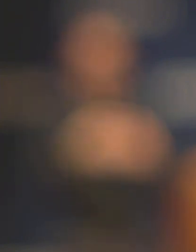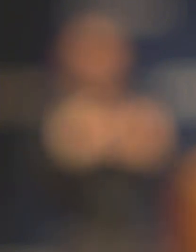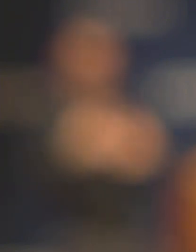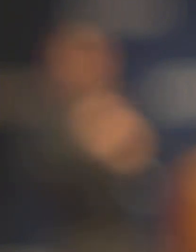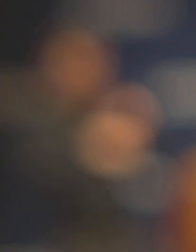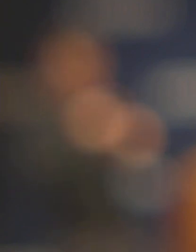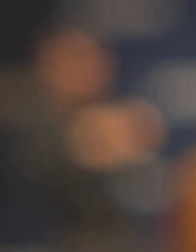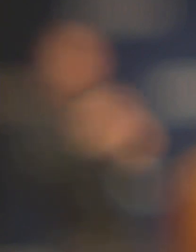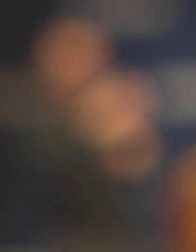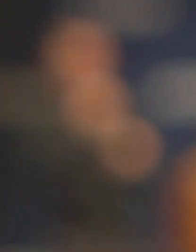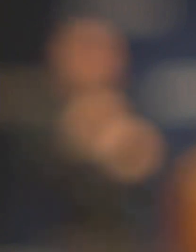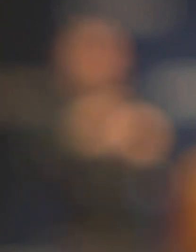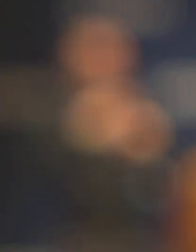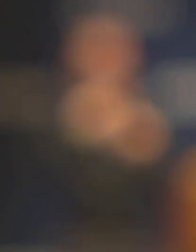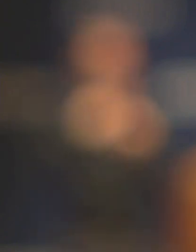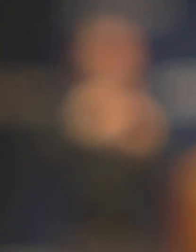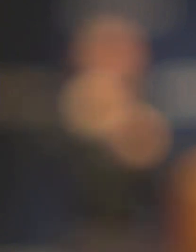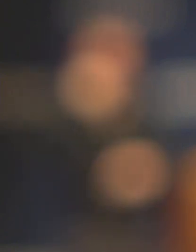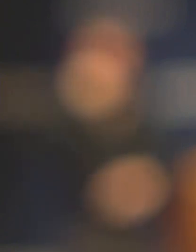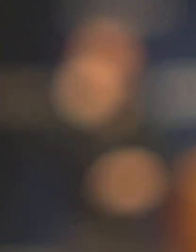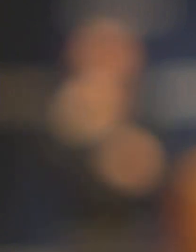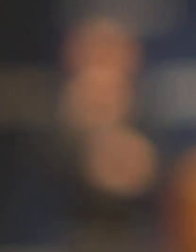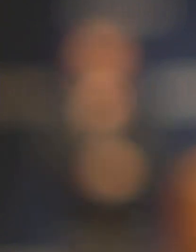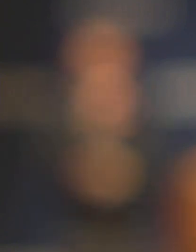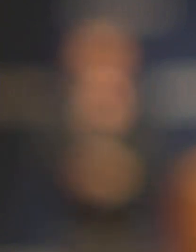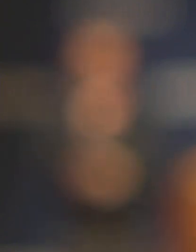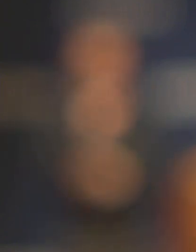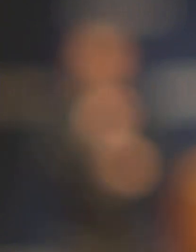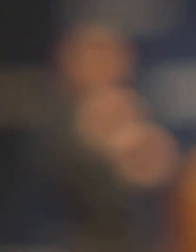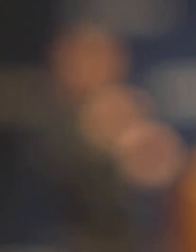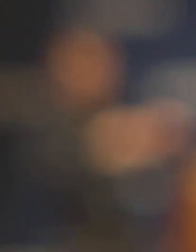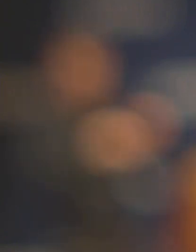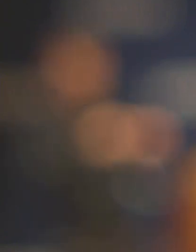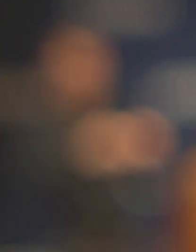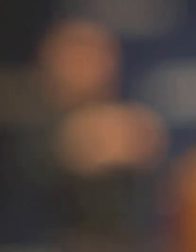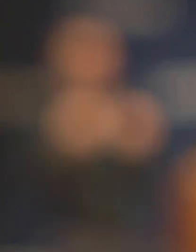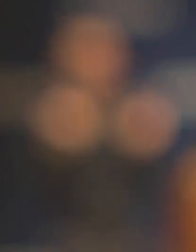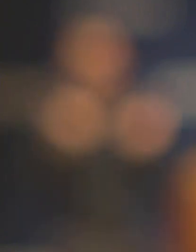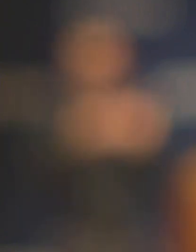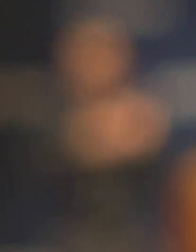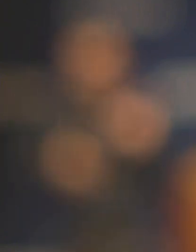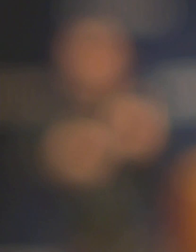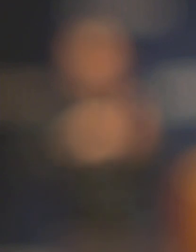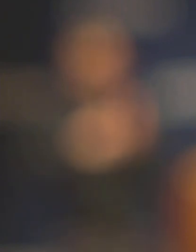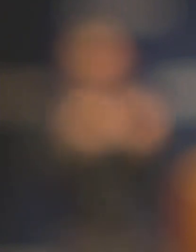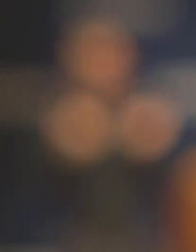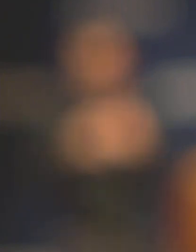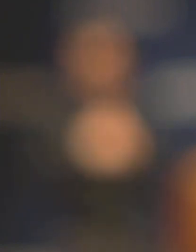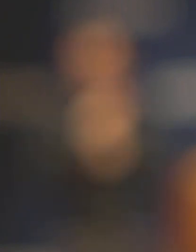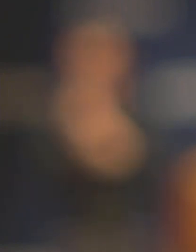Effective today all staff and employees are also screened with temperature before entering the building